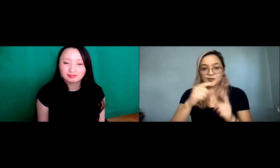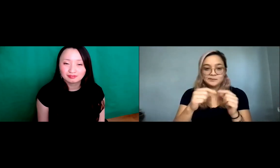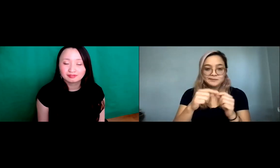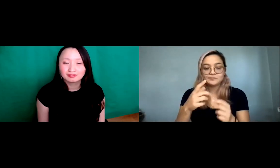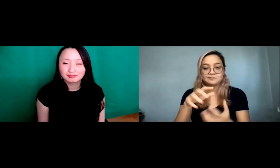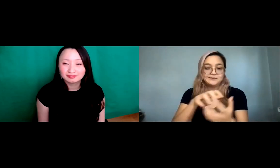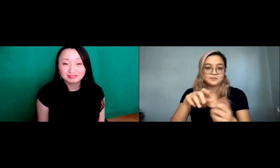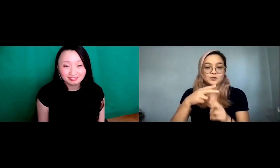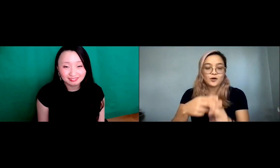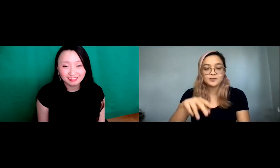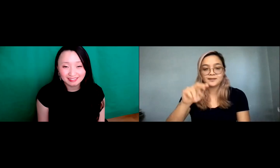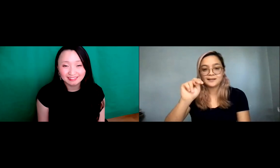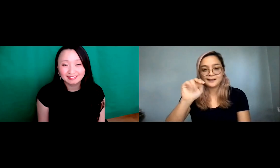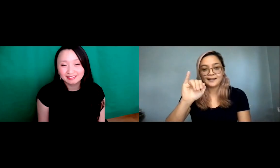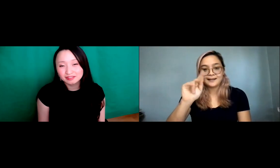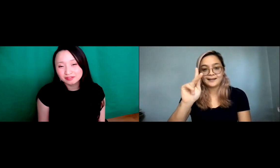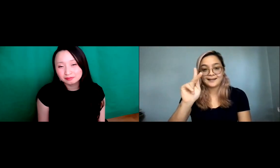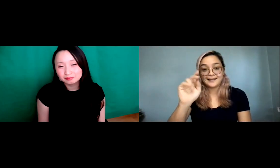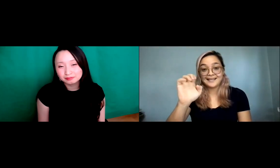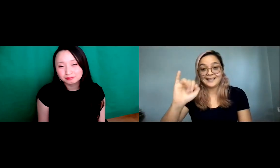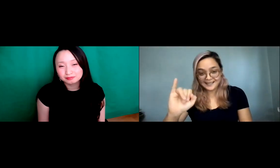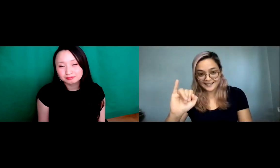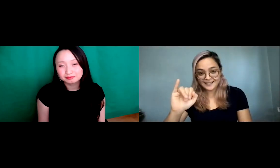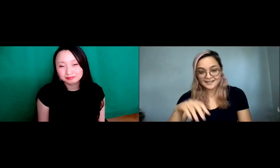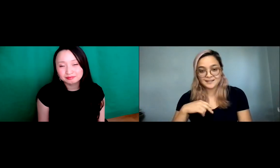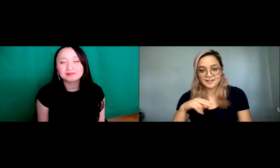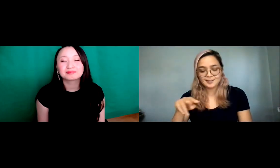told me that there's a word for an individual who's biracial.